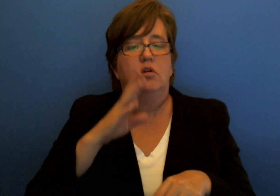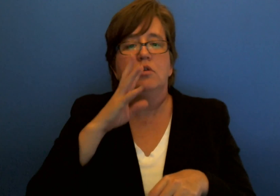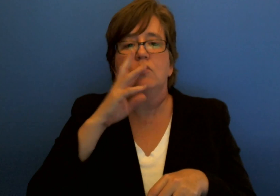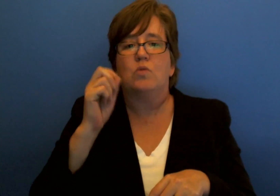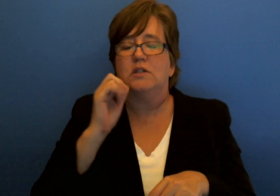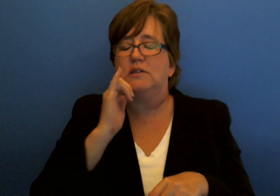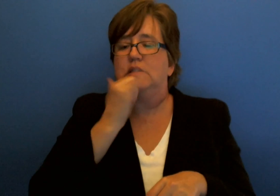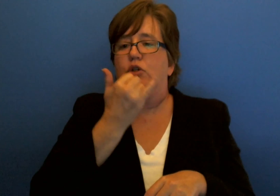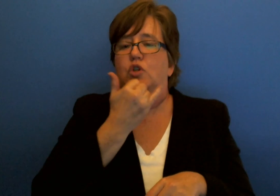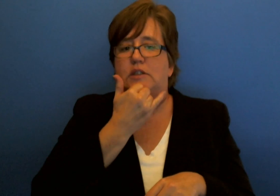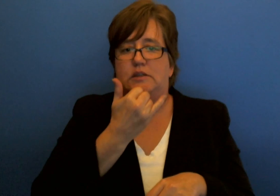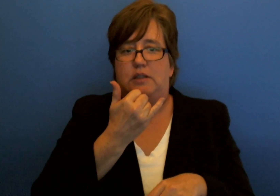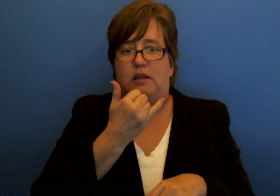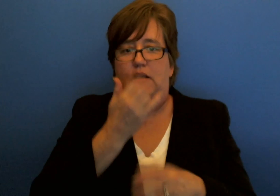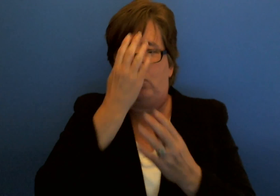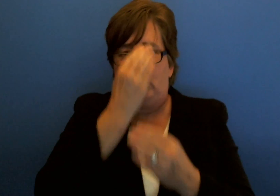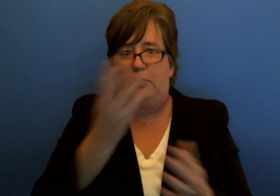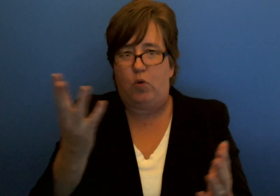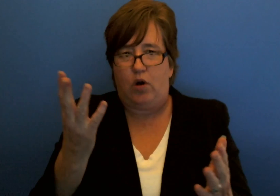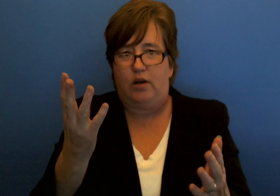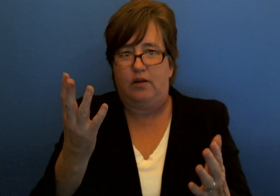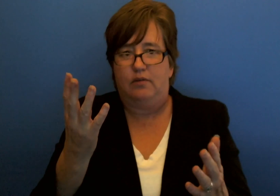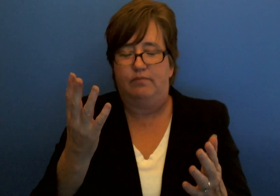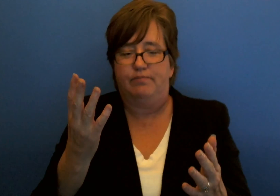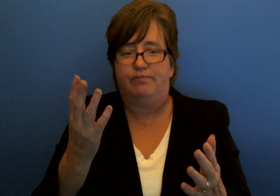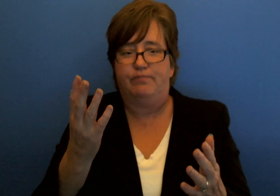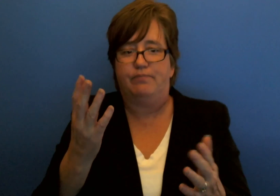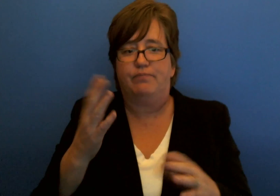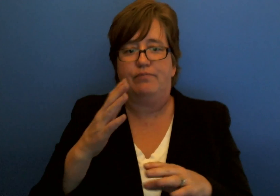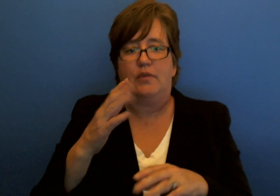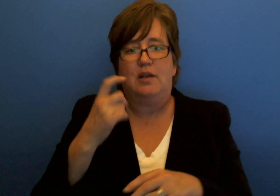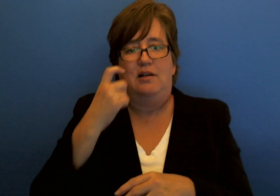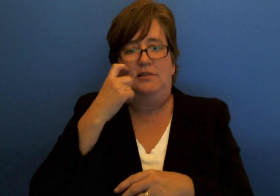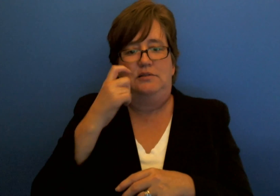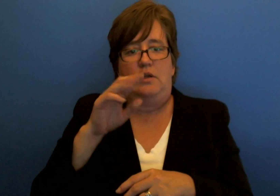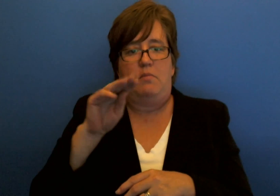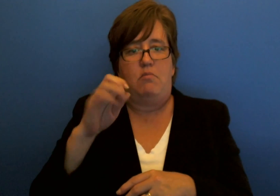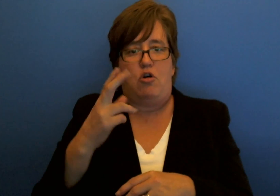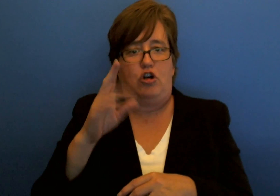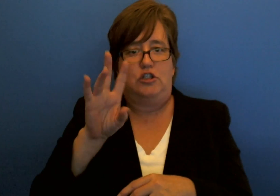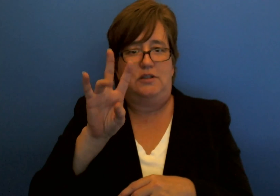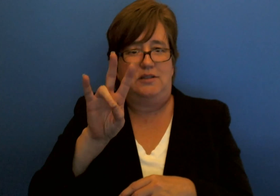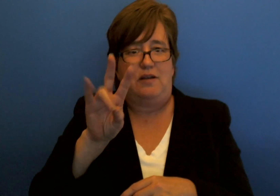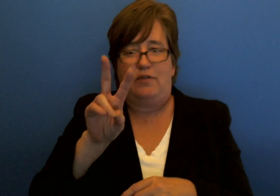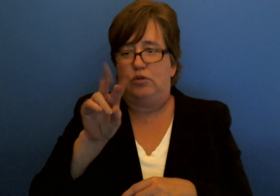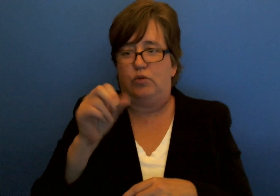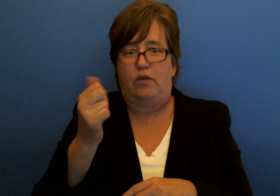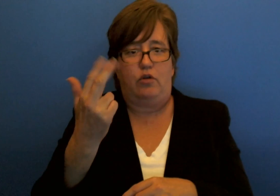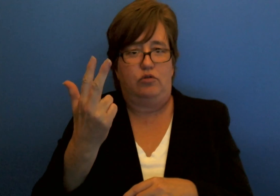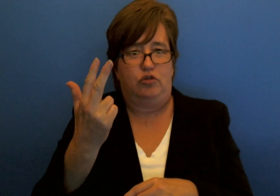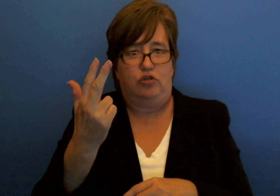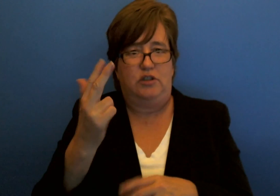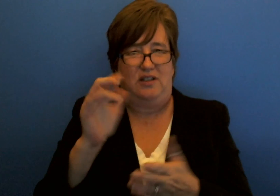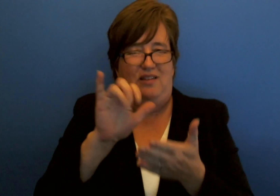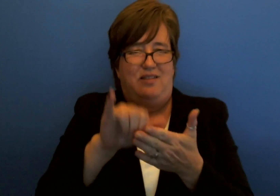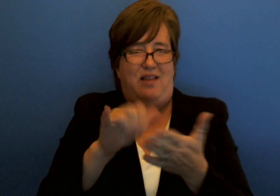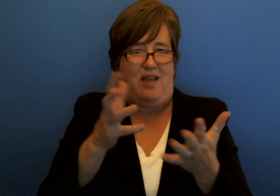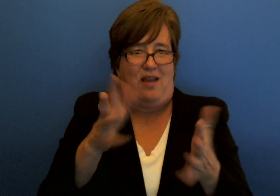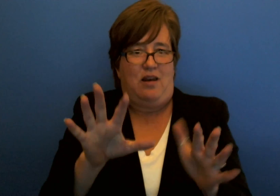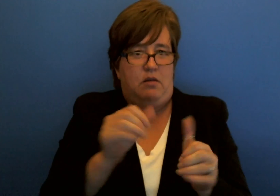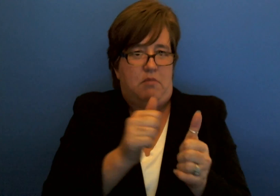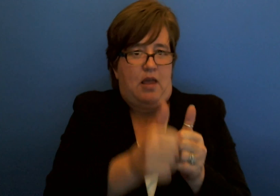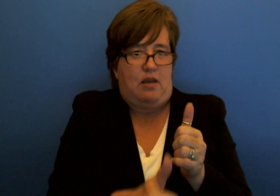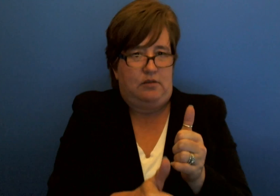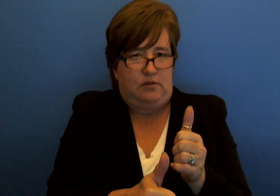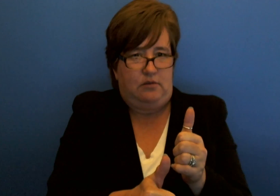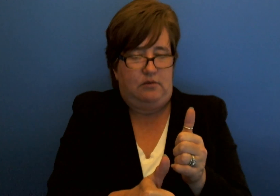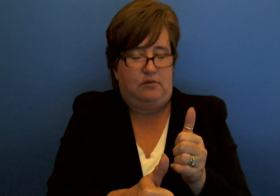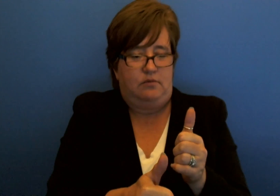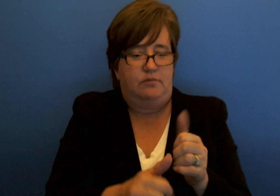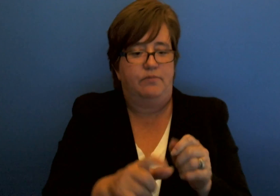was erroneously reported on March 7, 2013 that the vote passed.